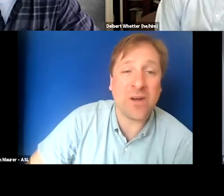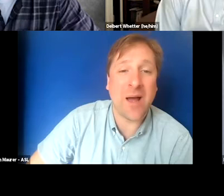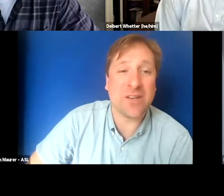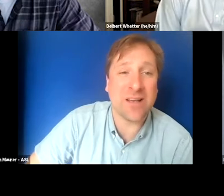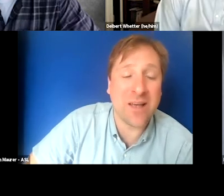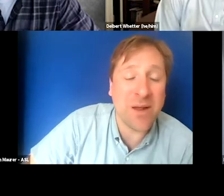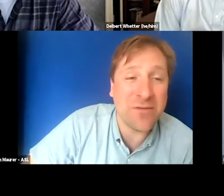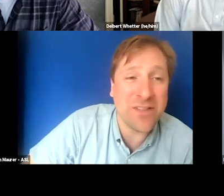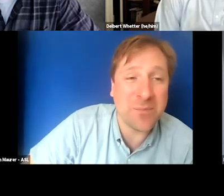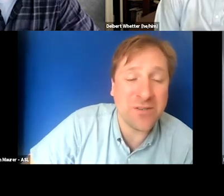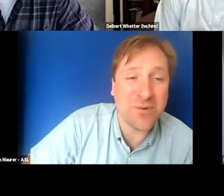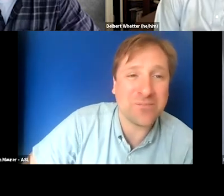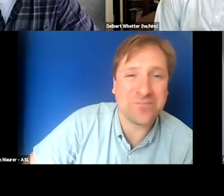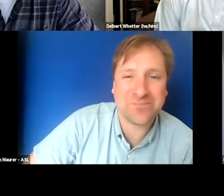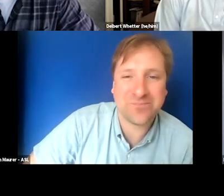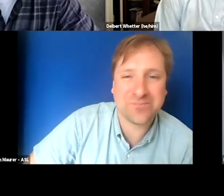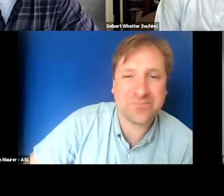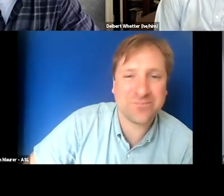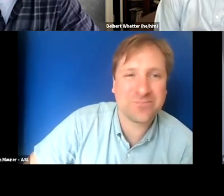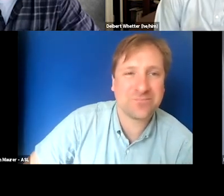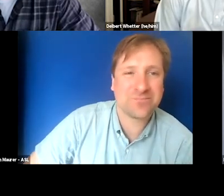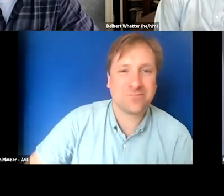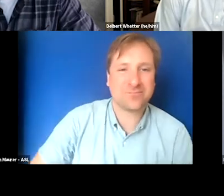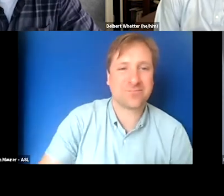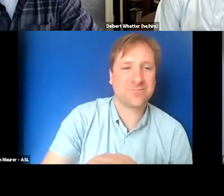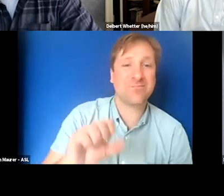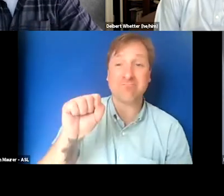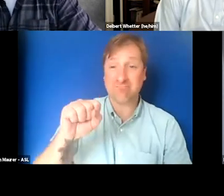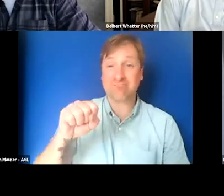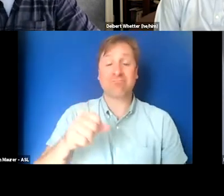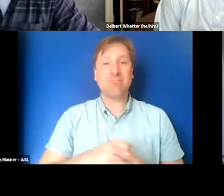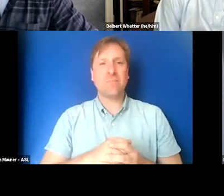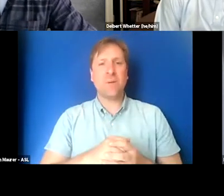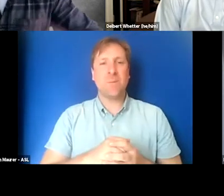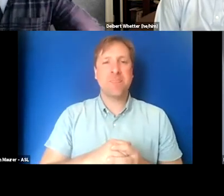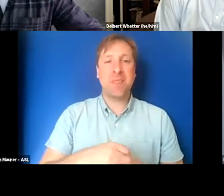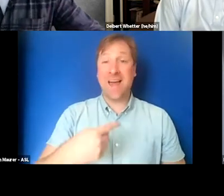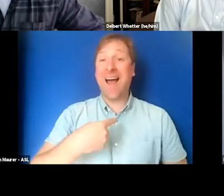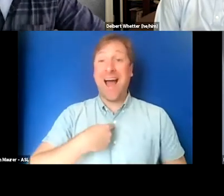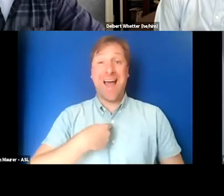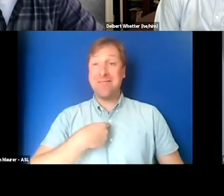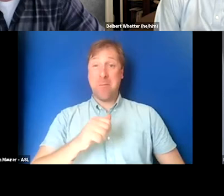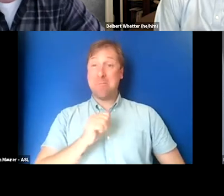that open captioning can benefit them, too. Yeah. And I can attest that